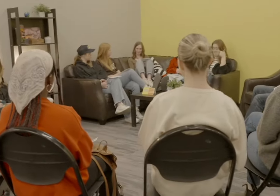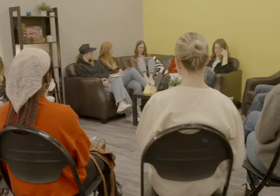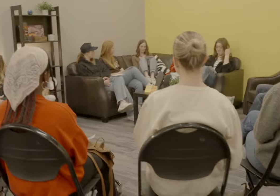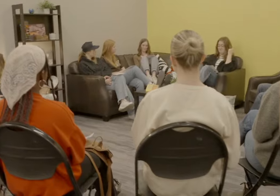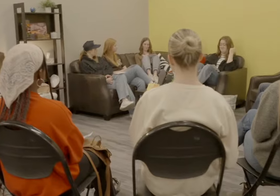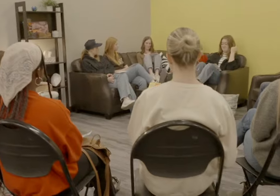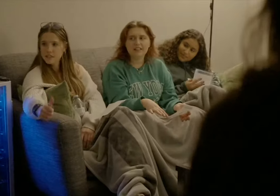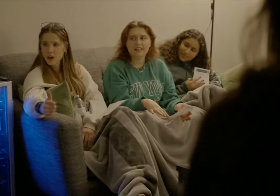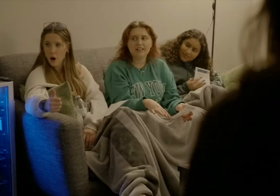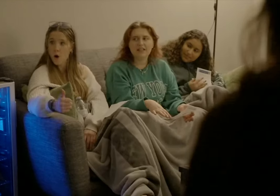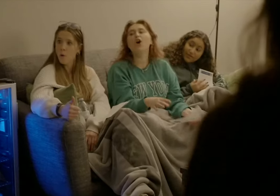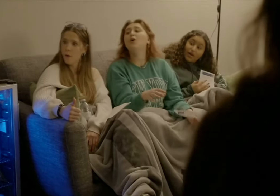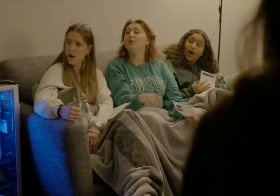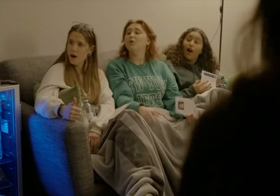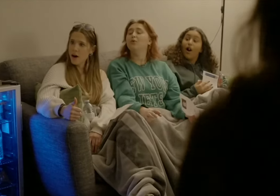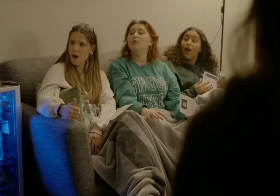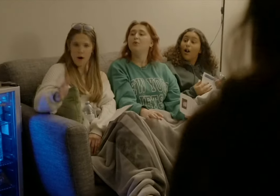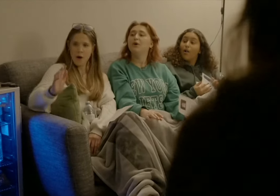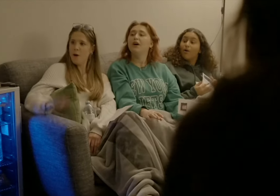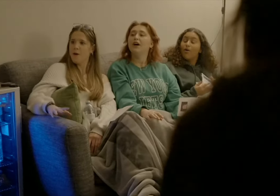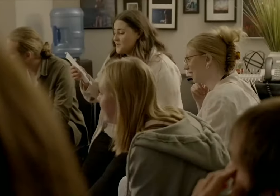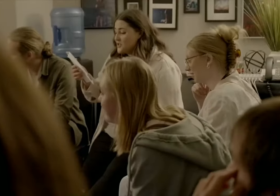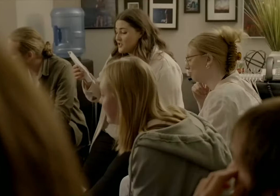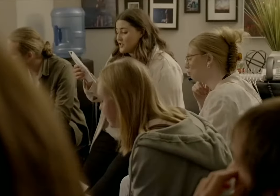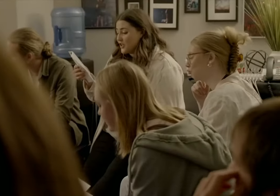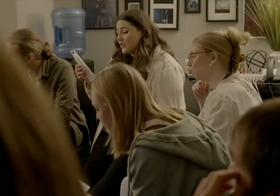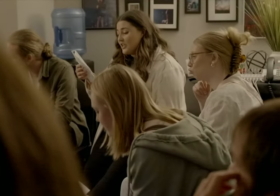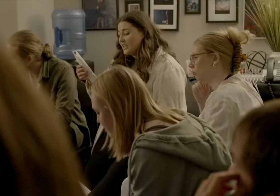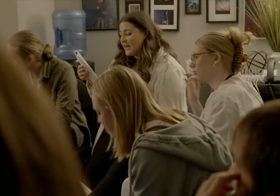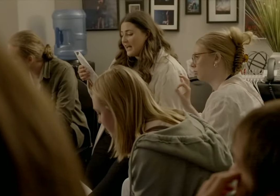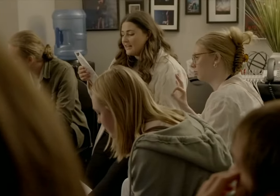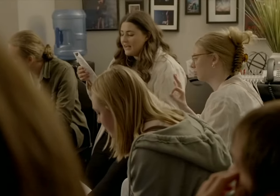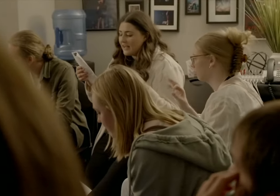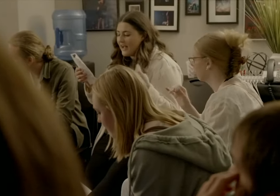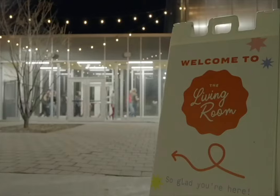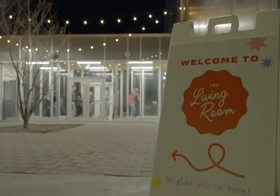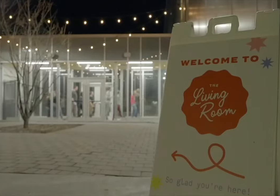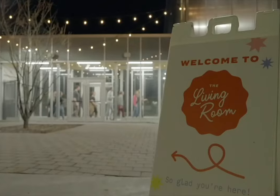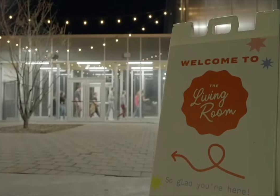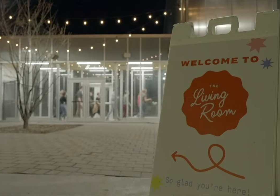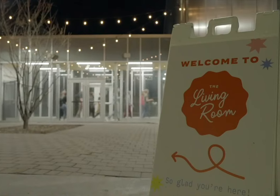And this is such a critical season. There are some young adults who have their careers all planned out.